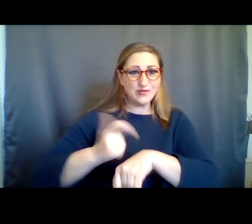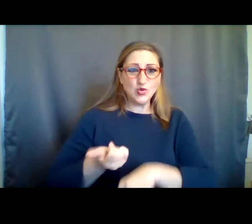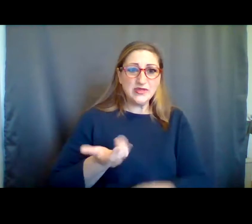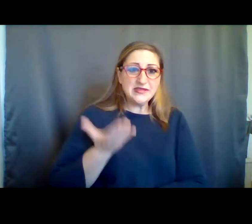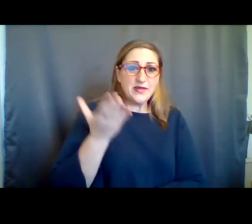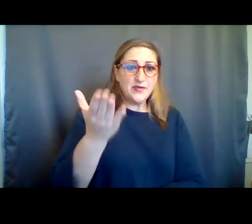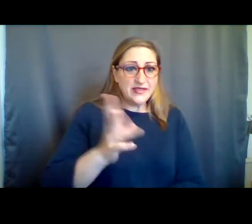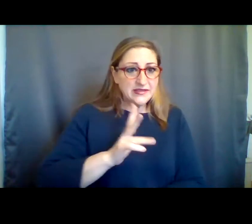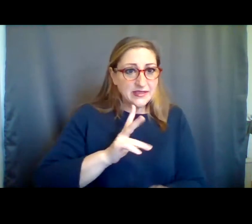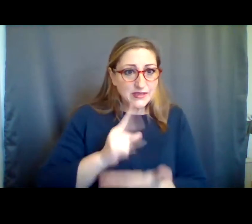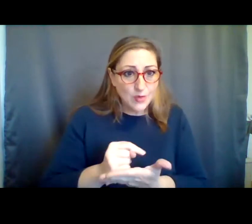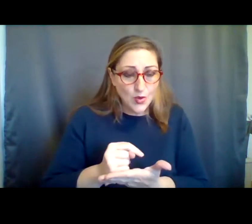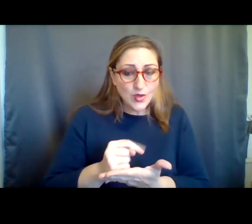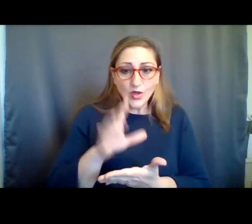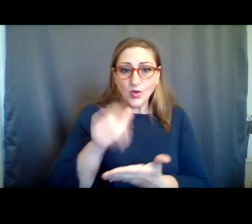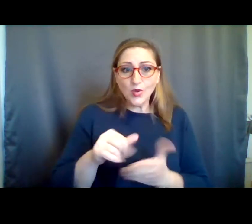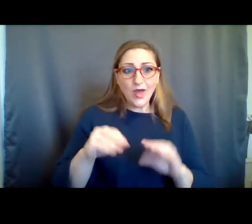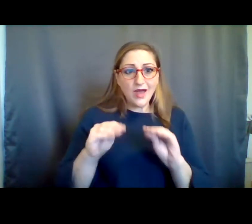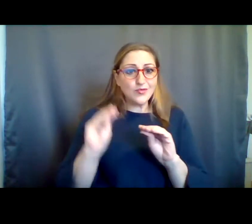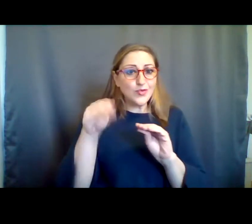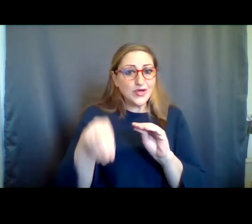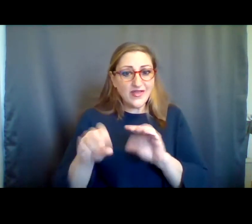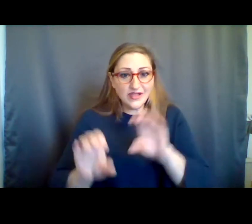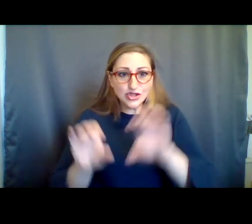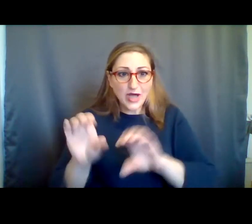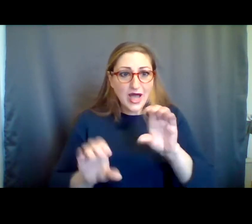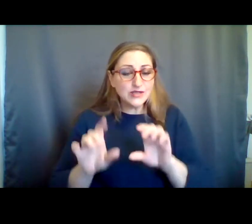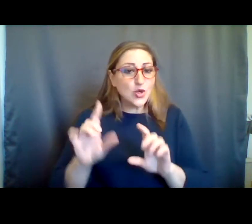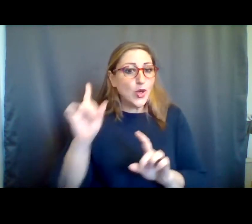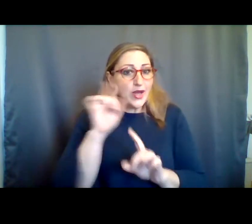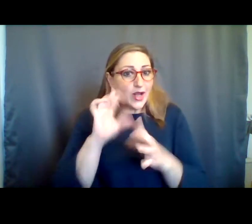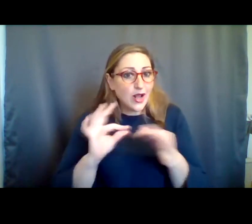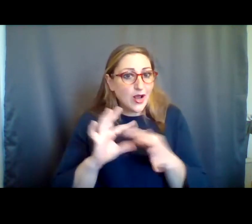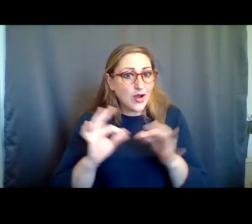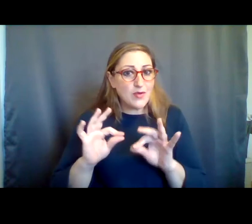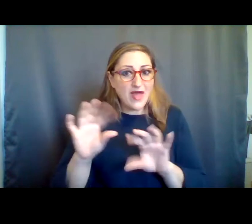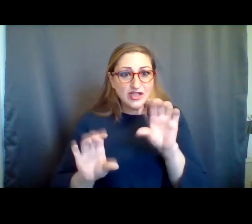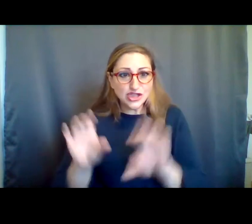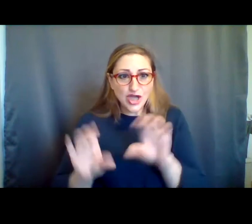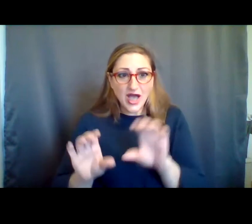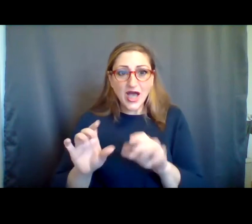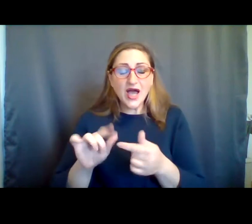so that you can learn more about the hearing, you can even re-visit the recording on YouTube